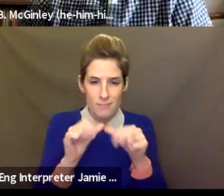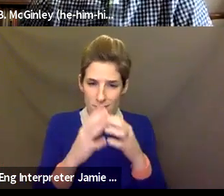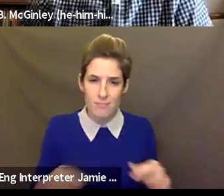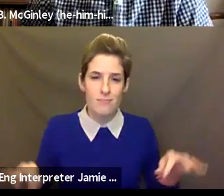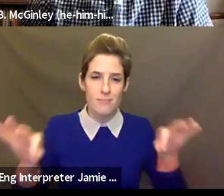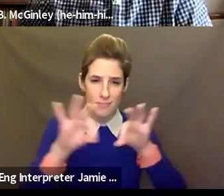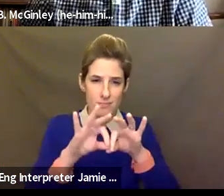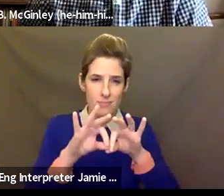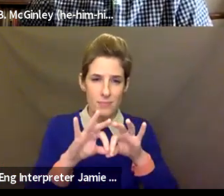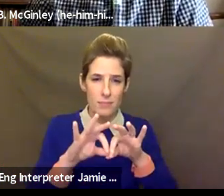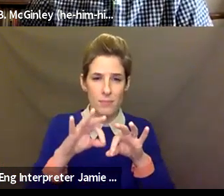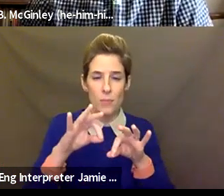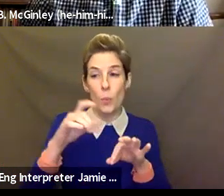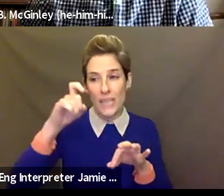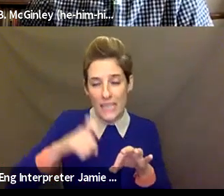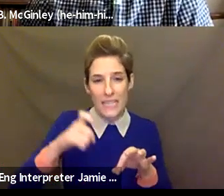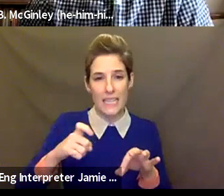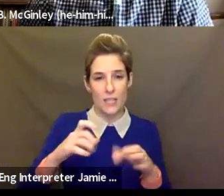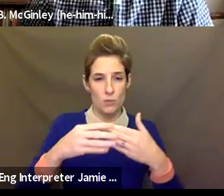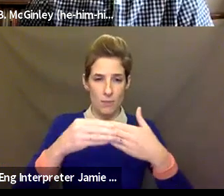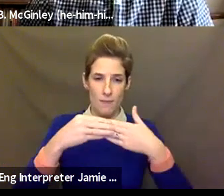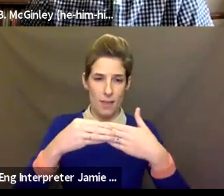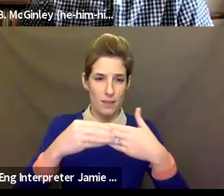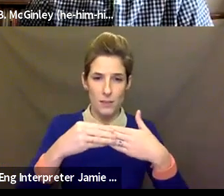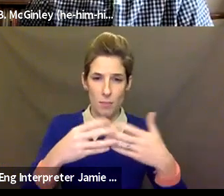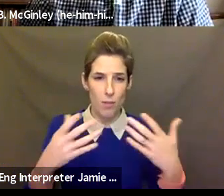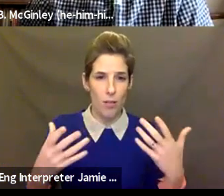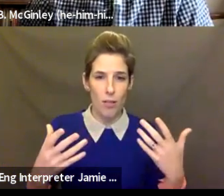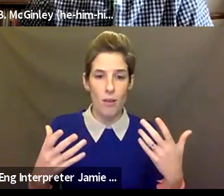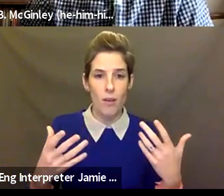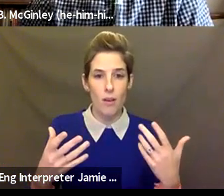the level of flexibility of whatever is going to happen, it